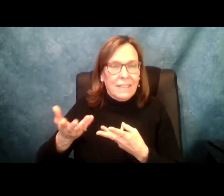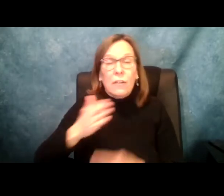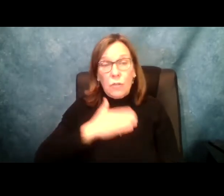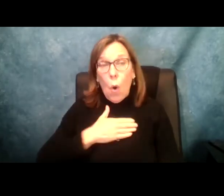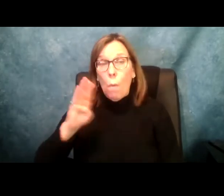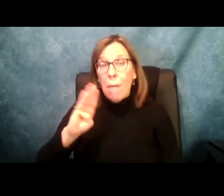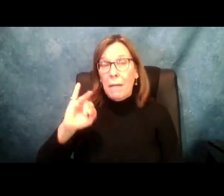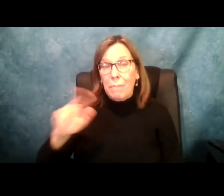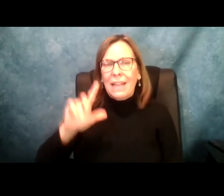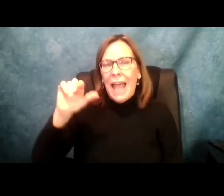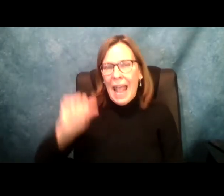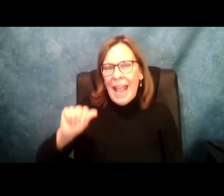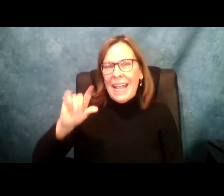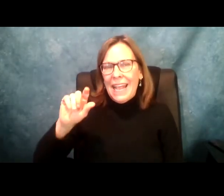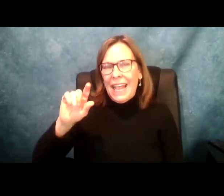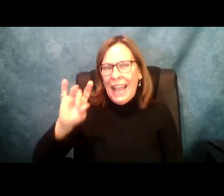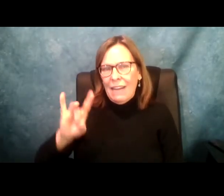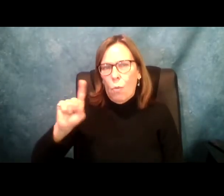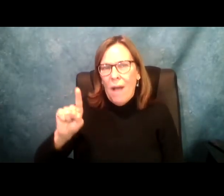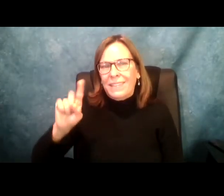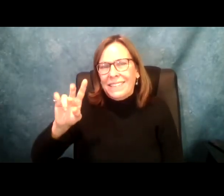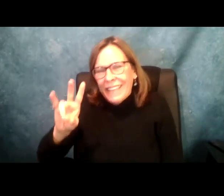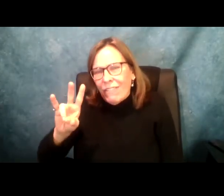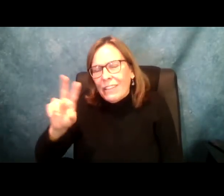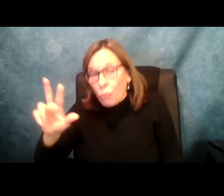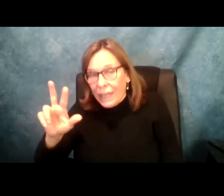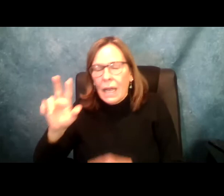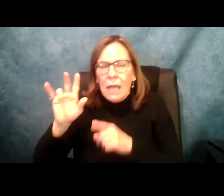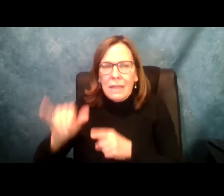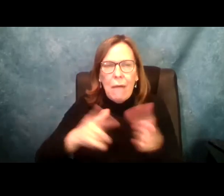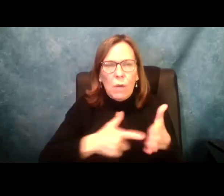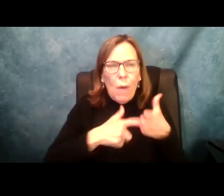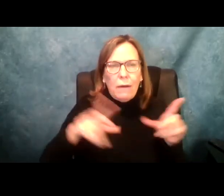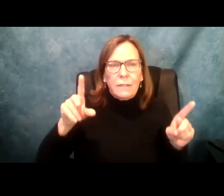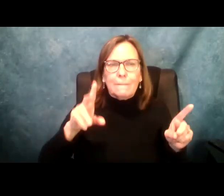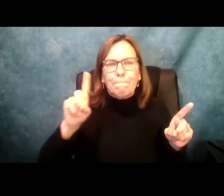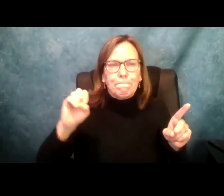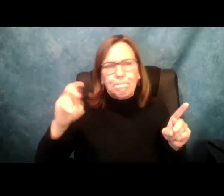provide he, and information about the service usage. So